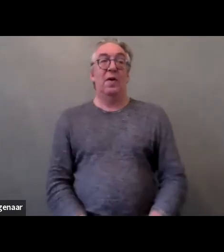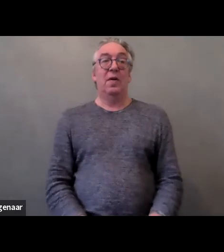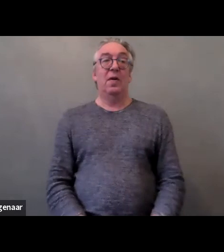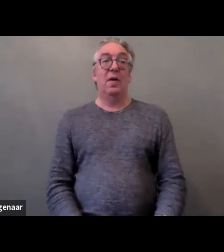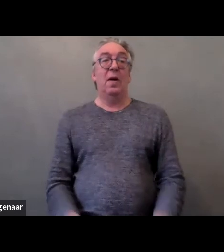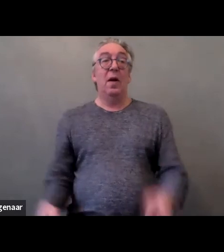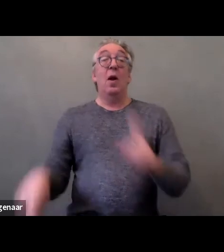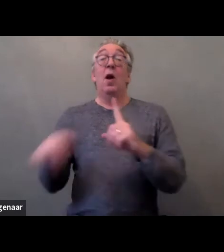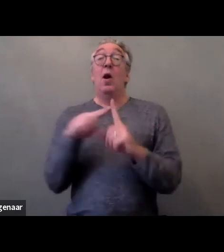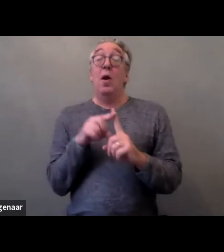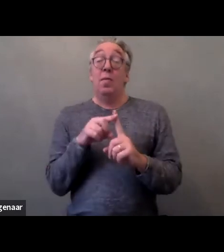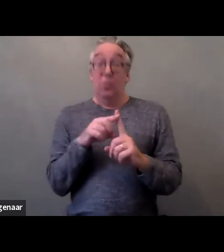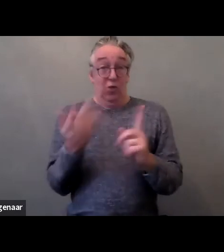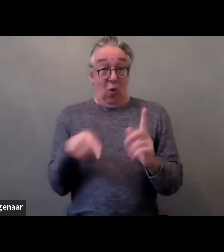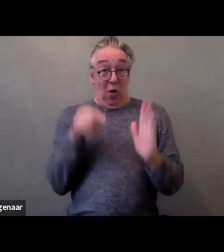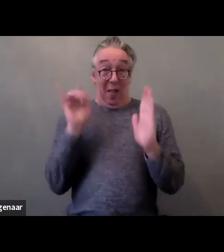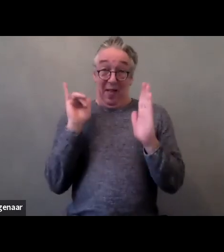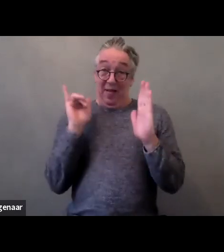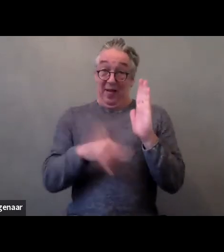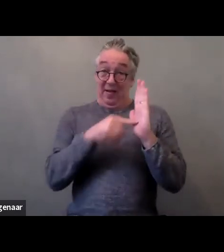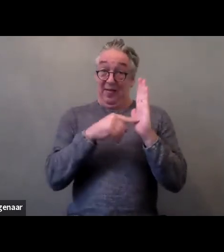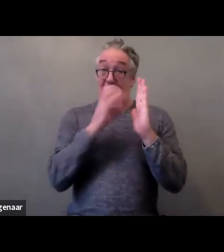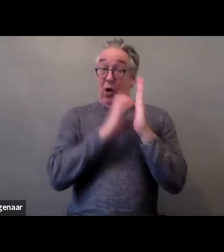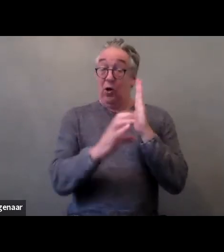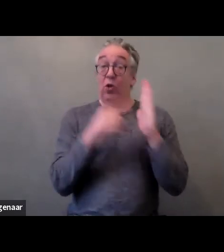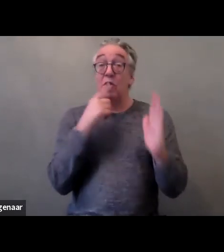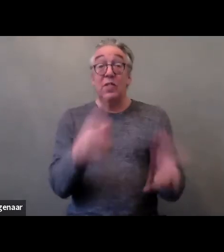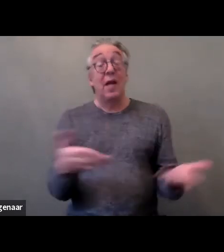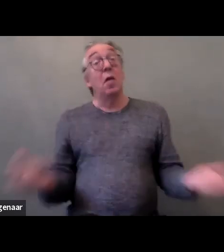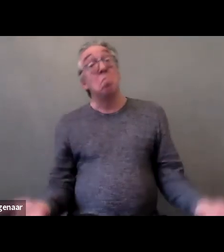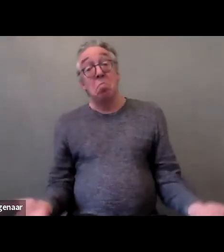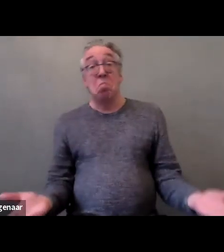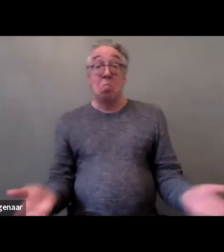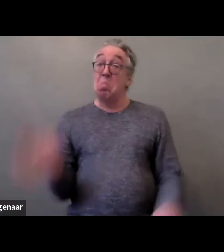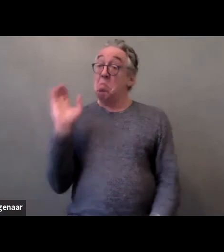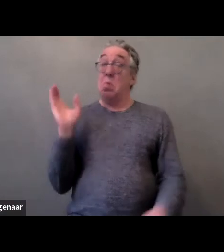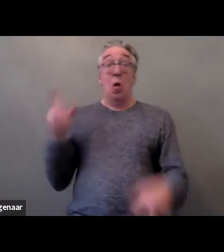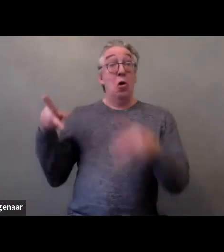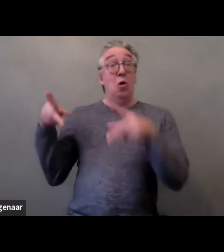The procedure in this Article provides that sterilization must be authorized